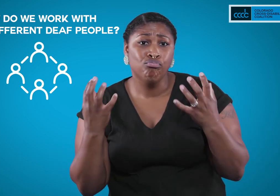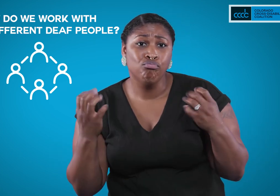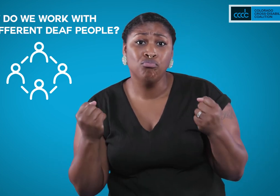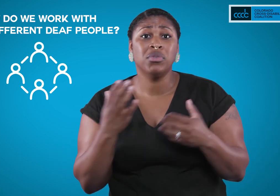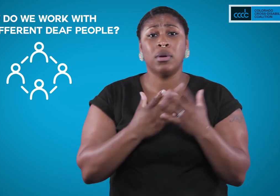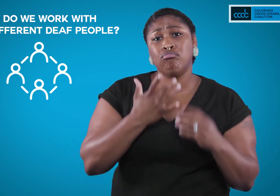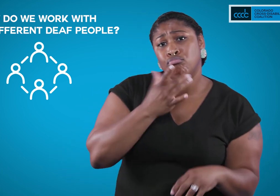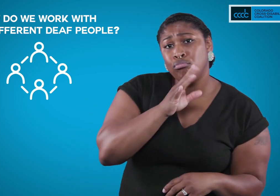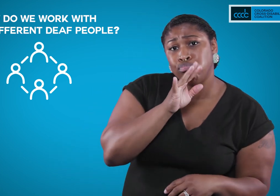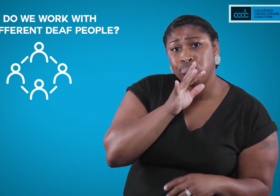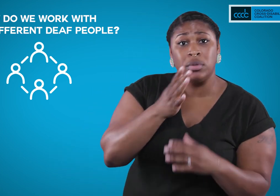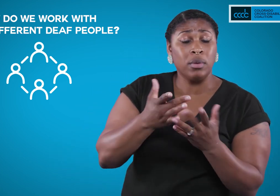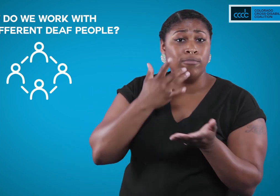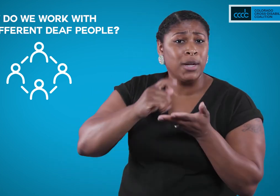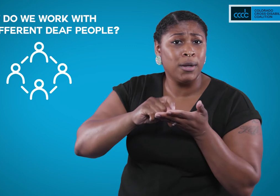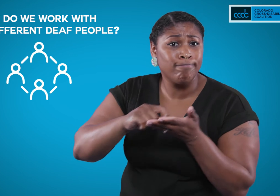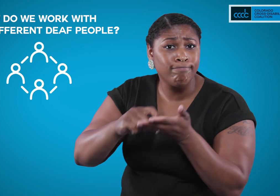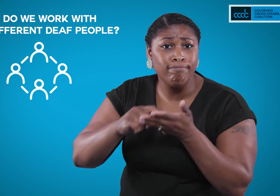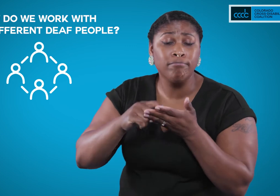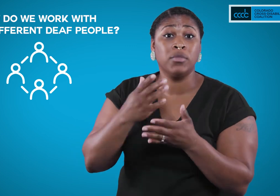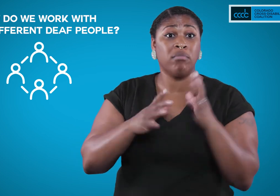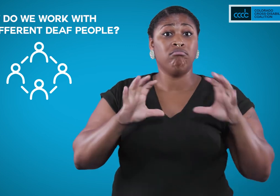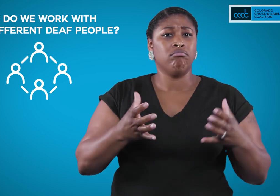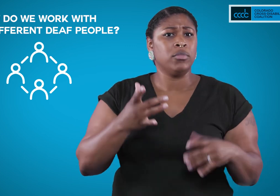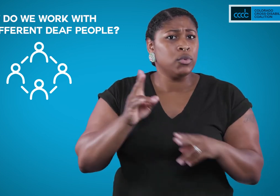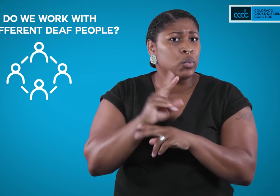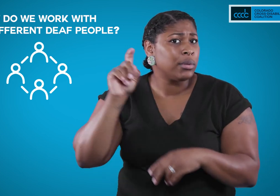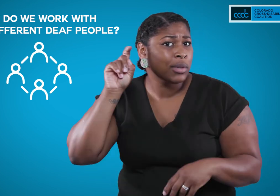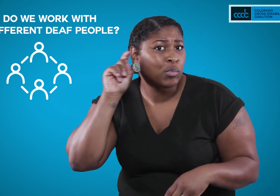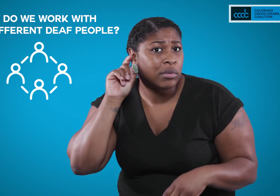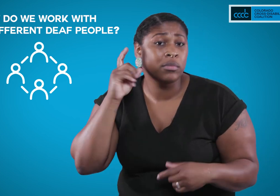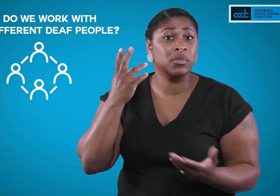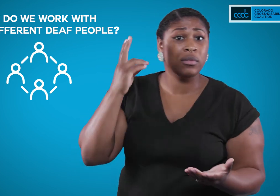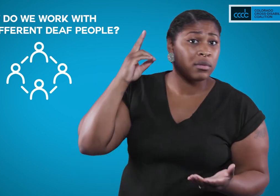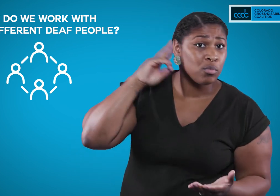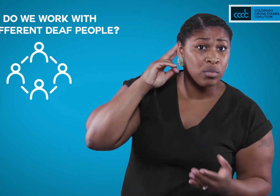Some may know ASL, some may prefer to speak, some may prefer to write. It varies. Members in either groups may speak or know sign language,